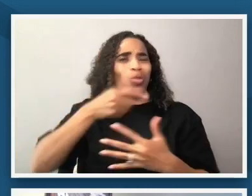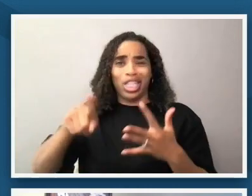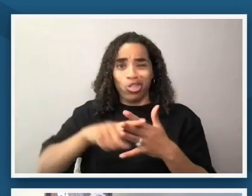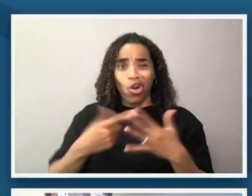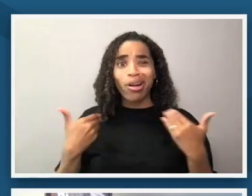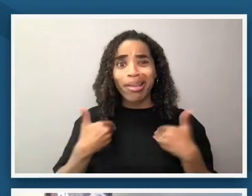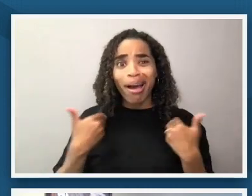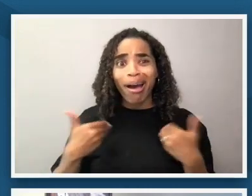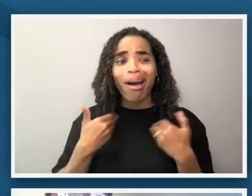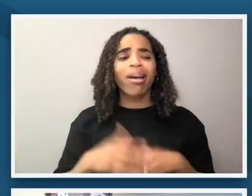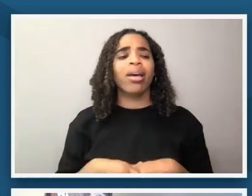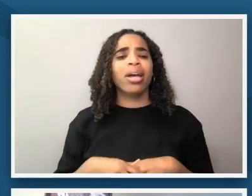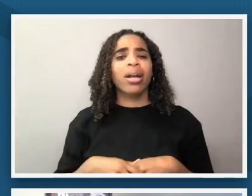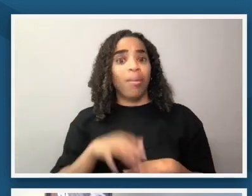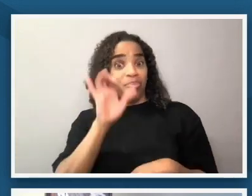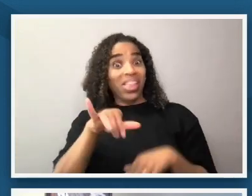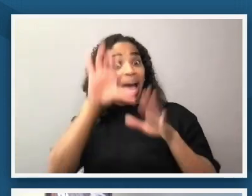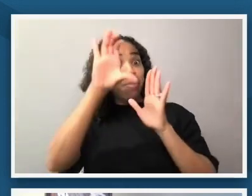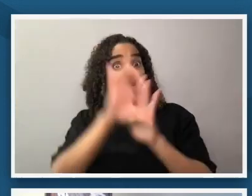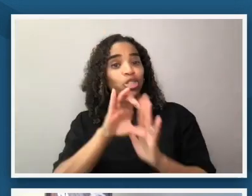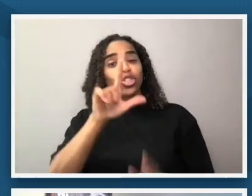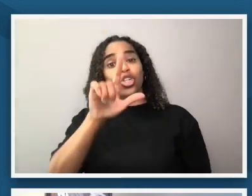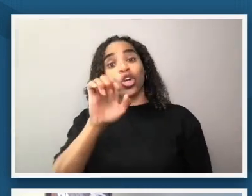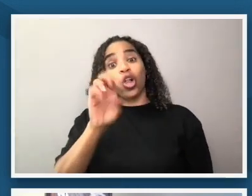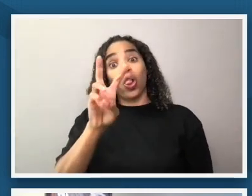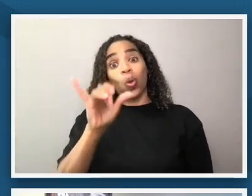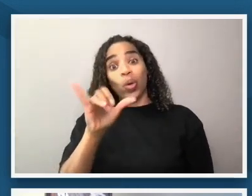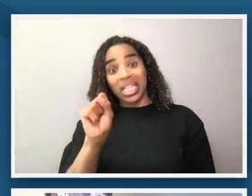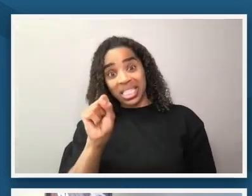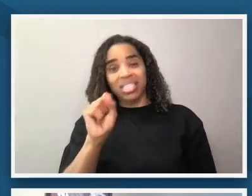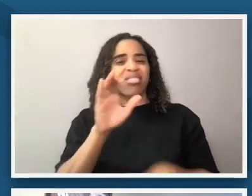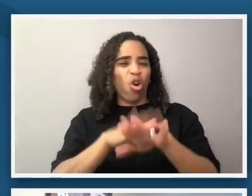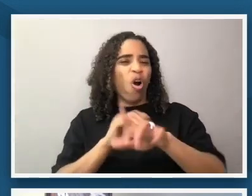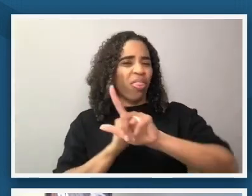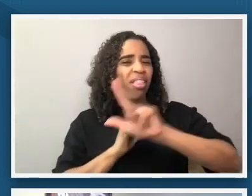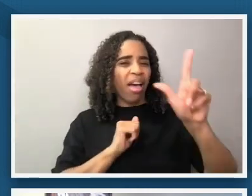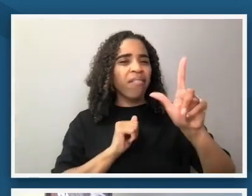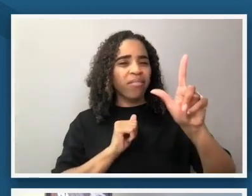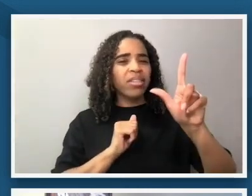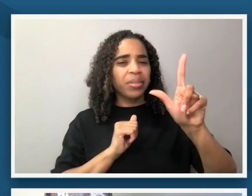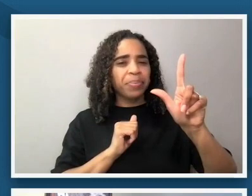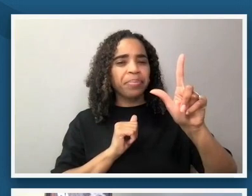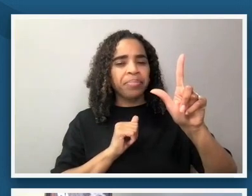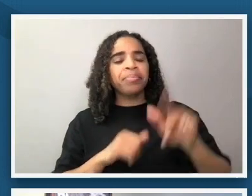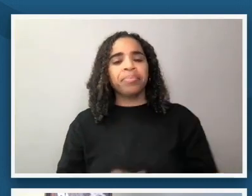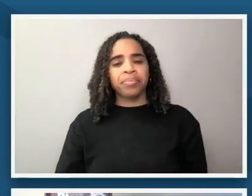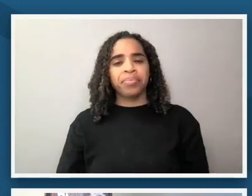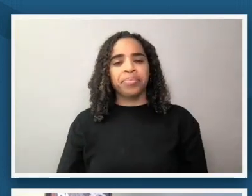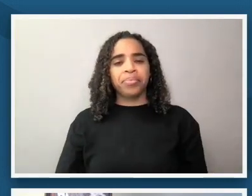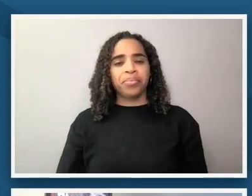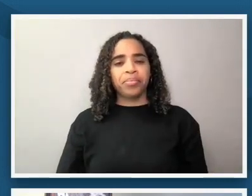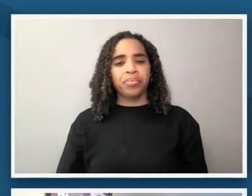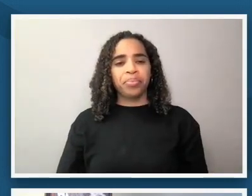we see louis he is um on the left side